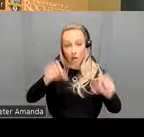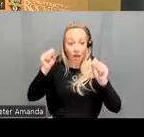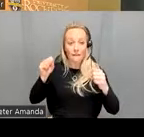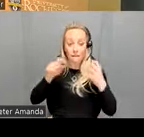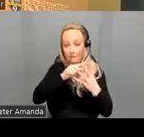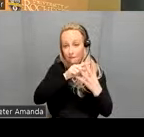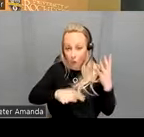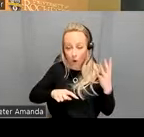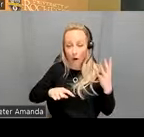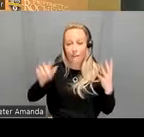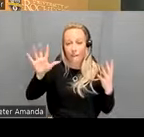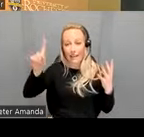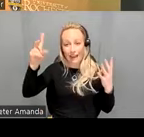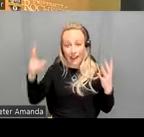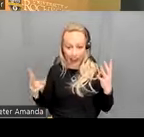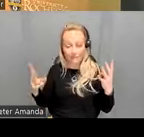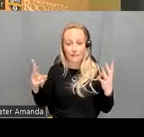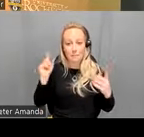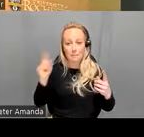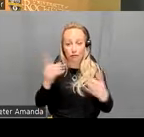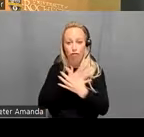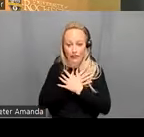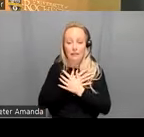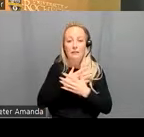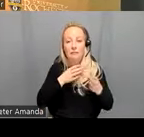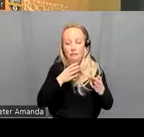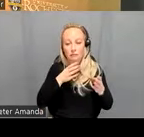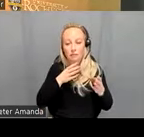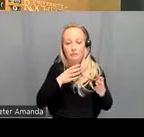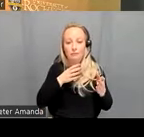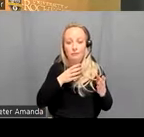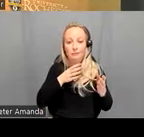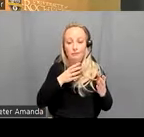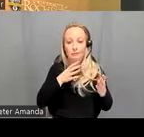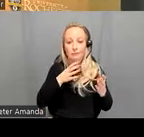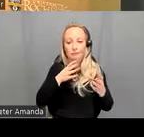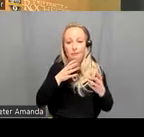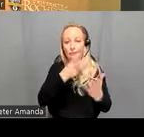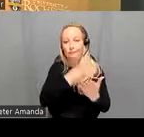each so a total 22 minutes um it was a pretty high spatial resolution uh scan that they use